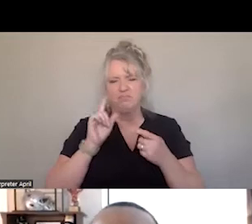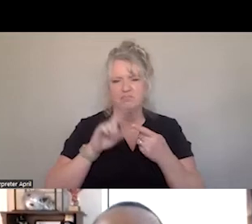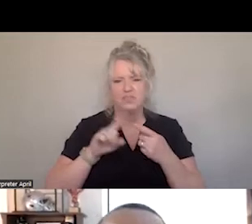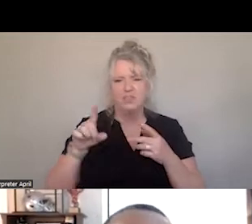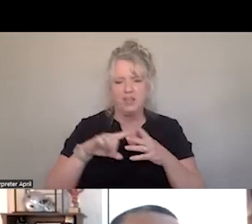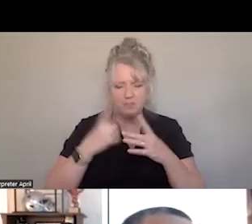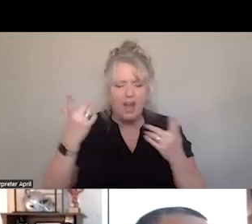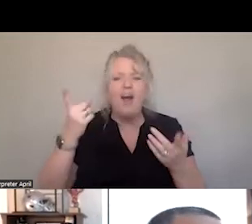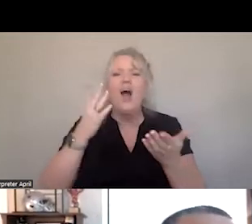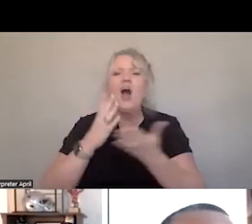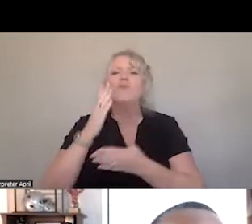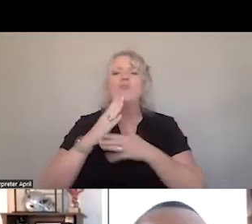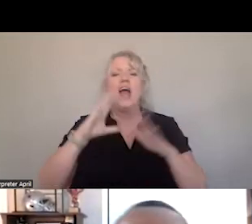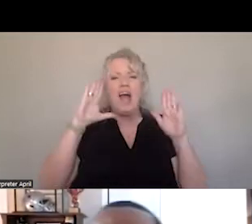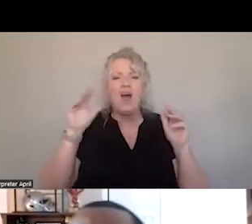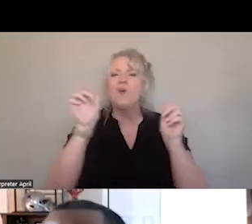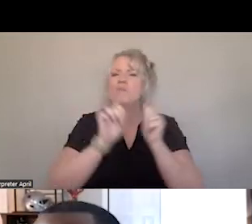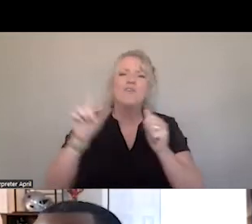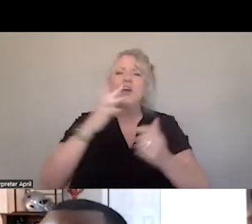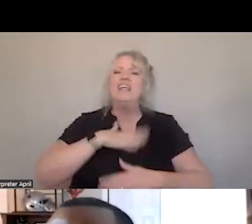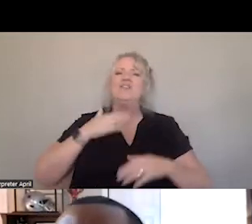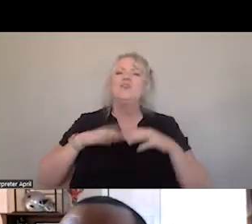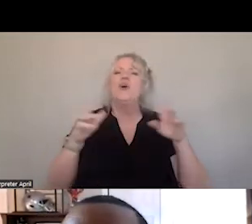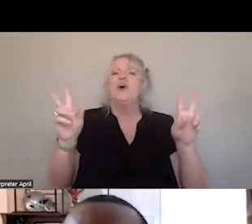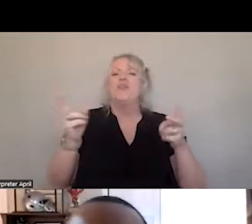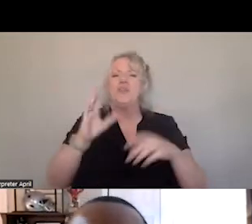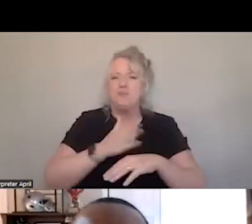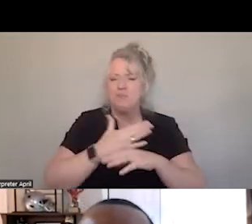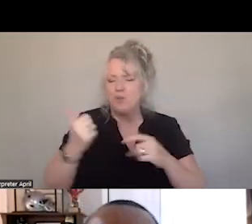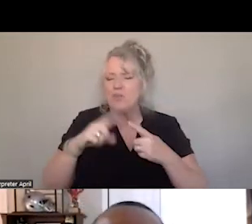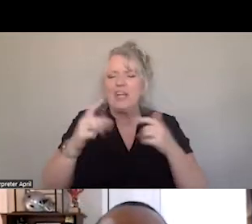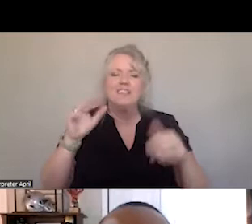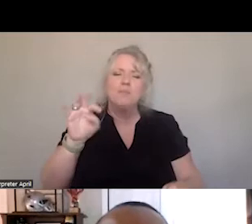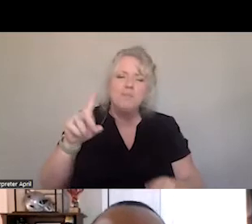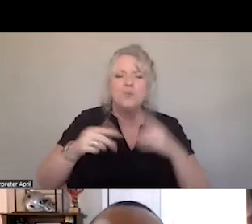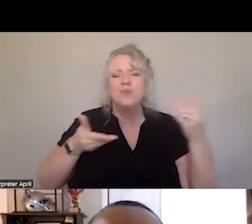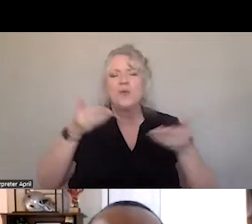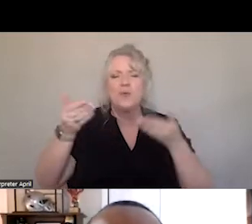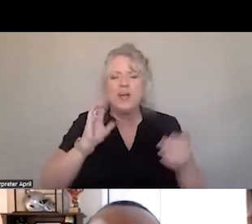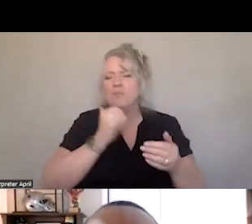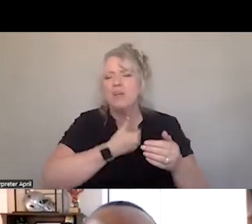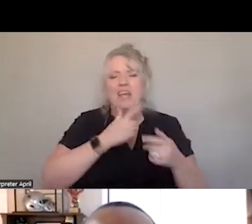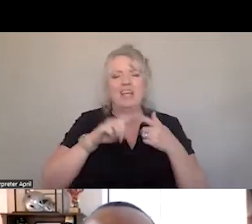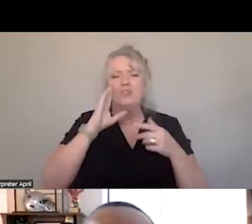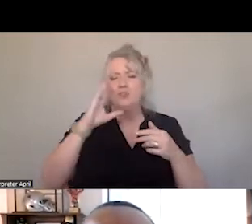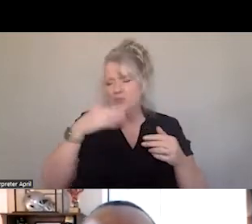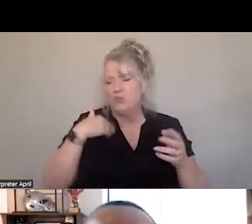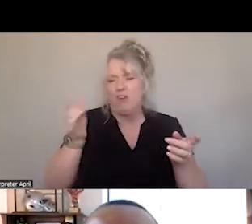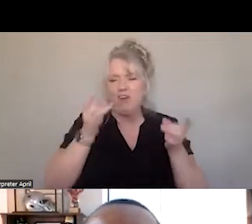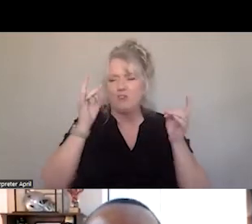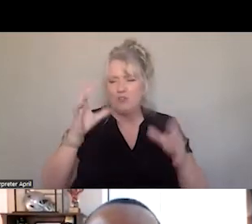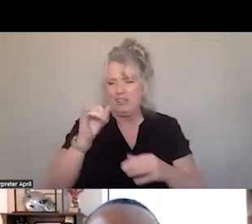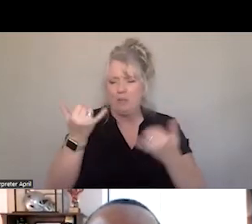ALL RIGHT, I HOPE EVERYONE ENJOYED OUR THEME, MOOD MUSIC. WELCOME TO OUR CRISIS JAM. 9:00 A.M.,